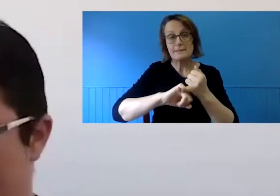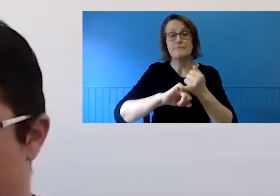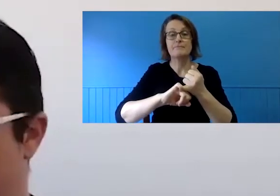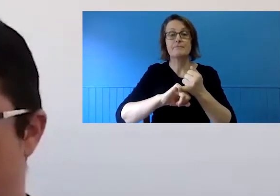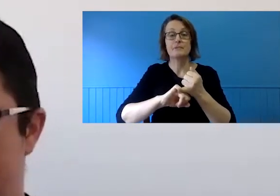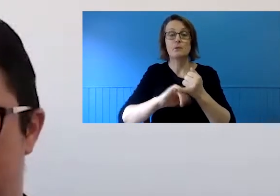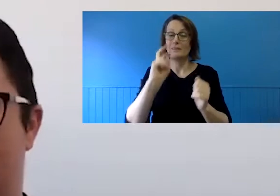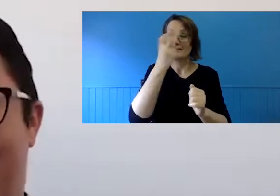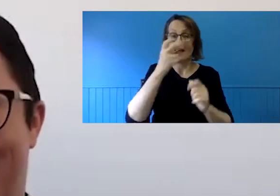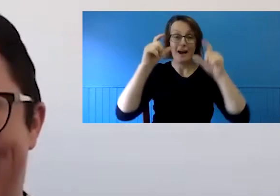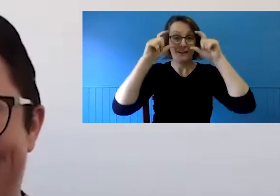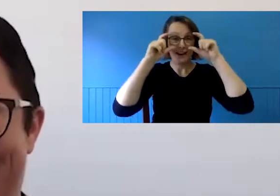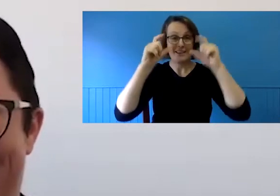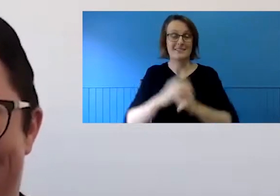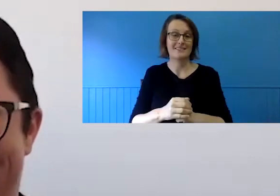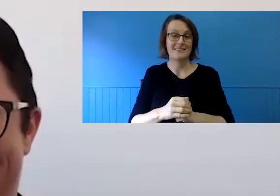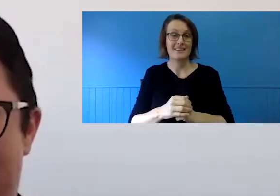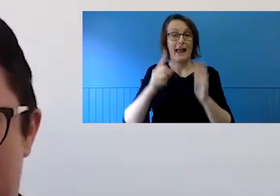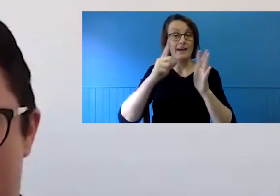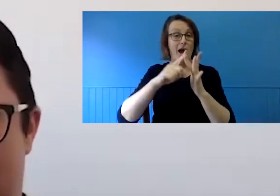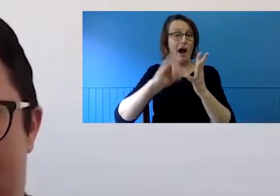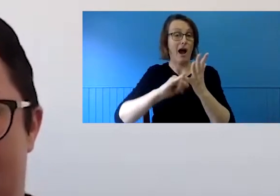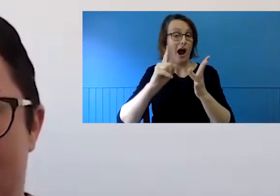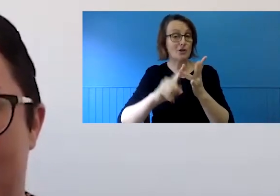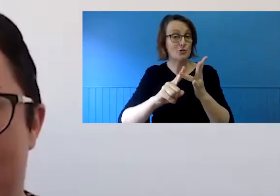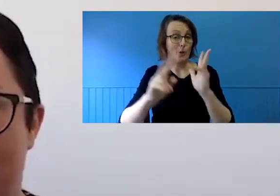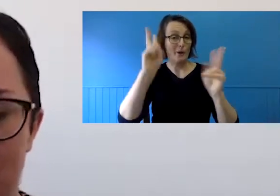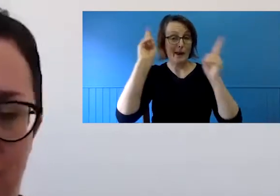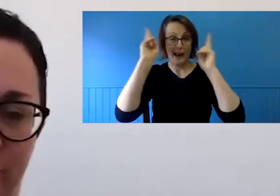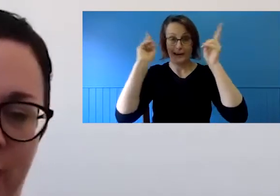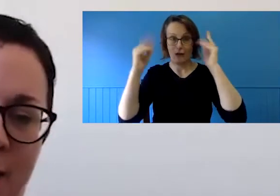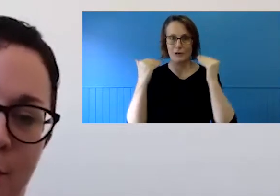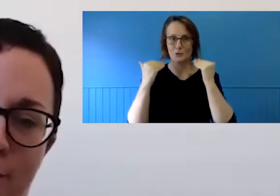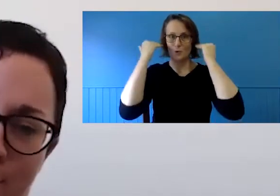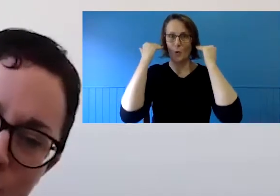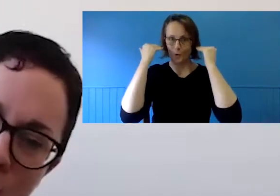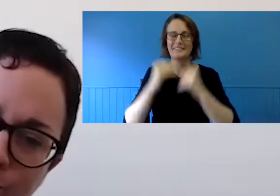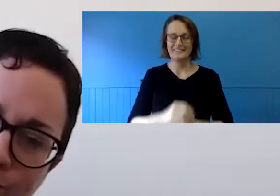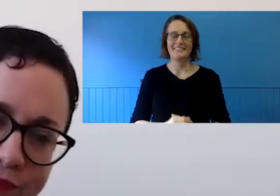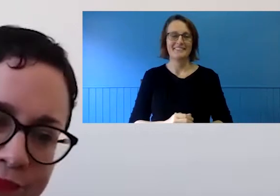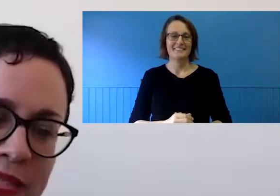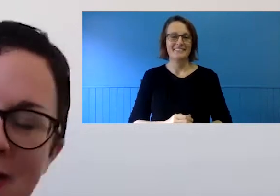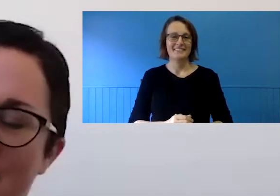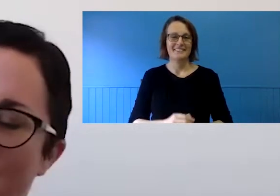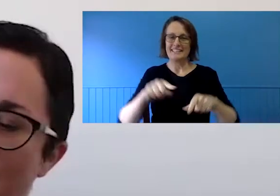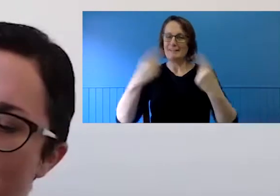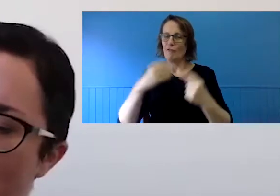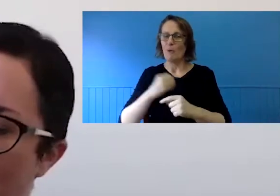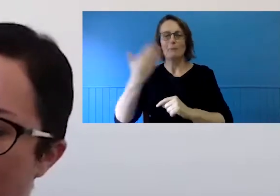to ISO techniques much shorter hair than my profile picture. I'm in my